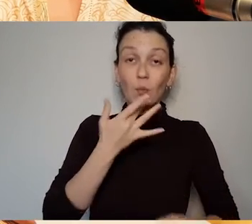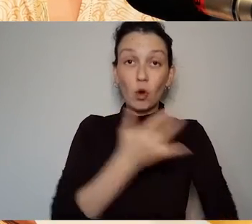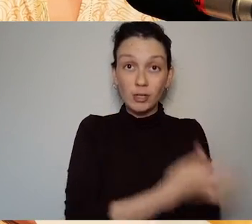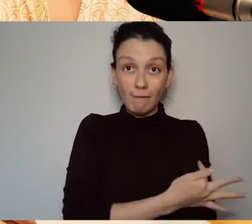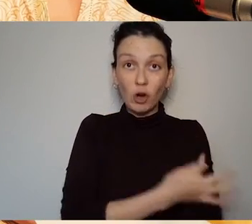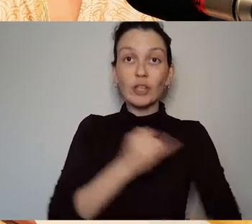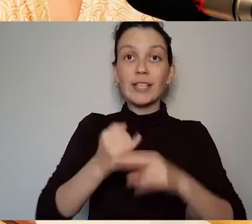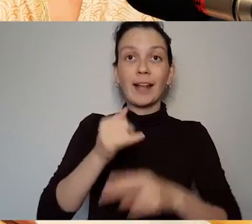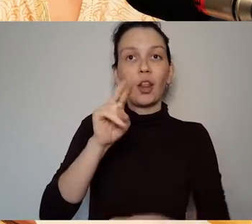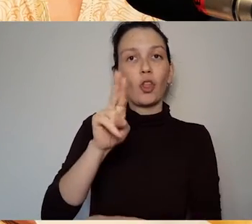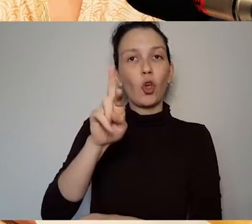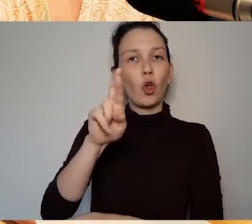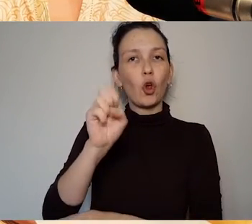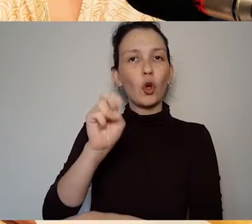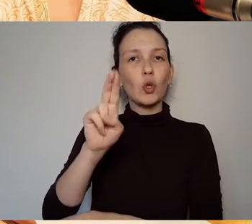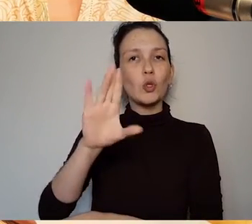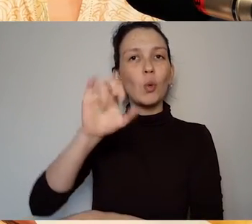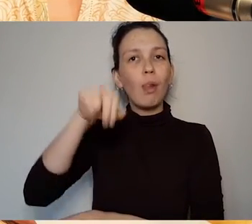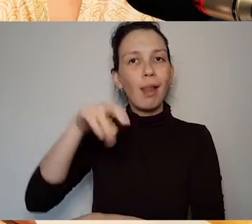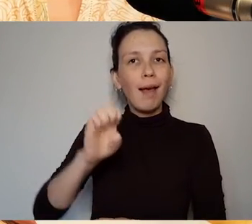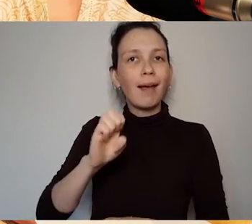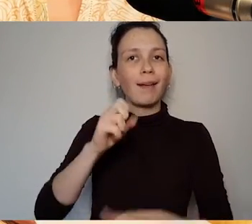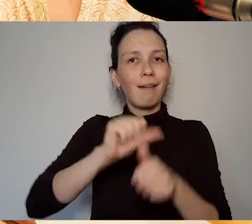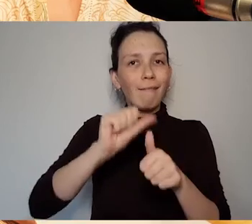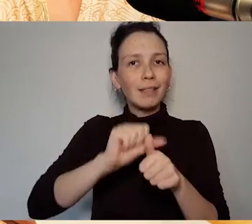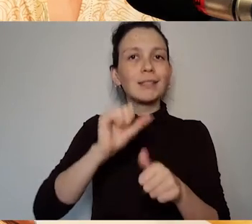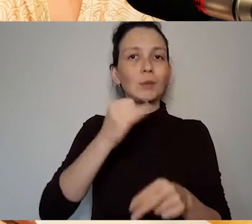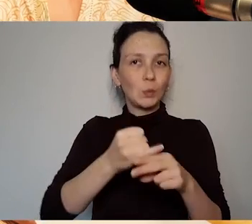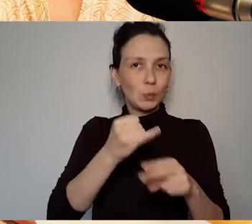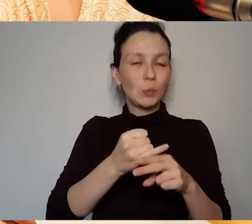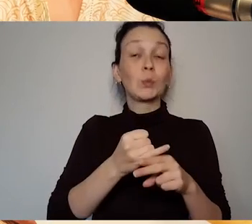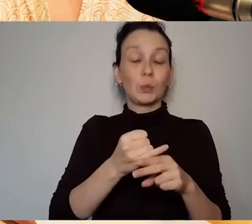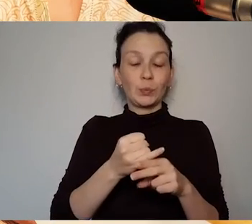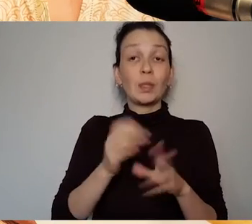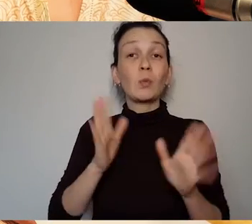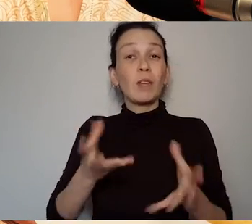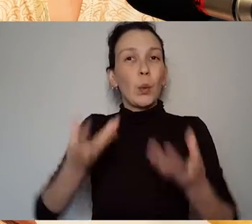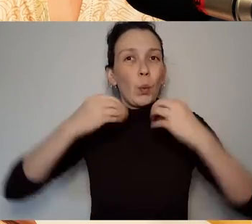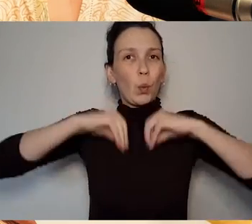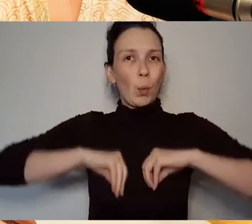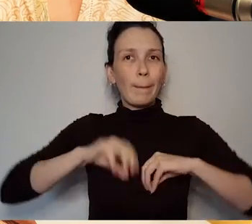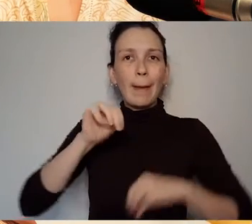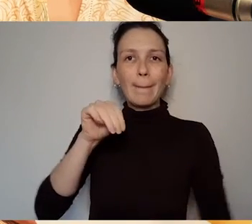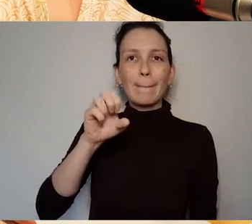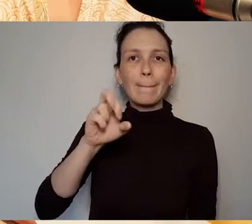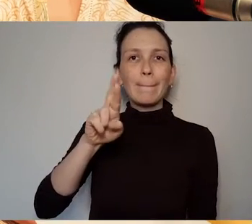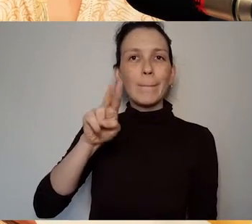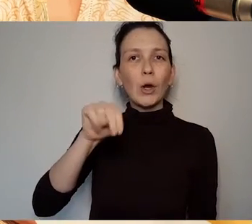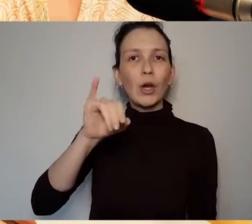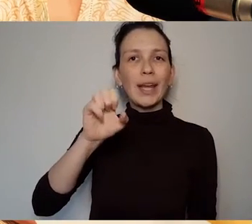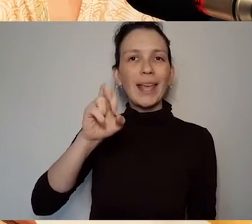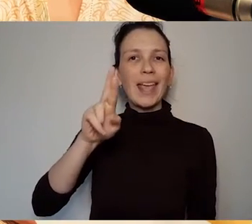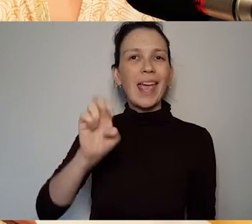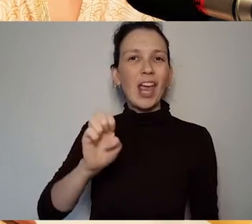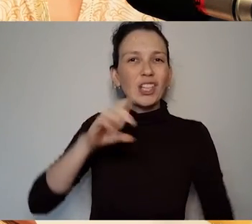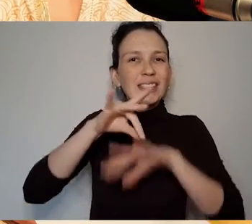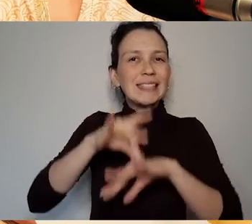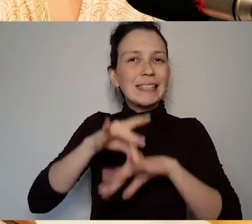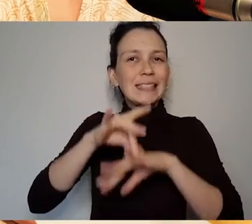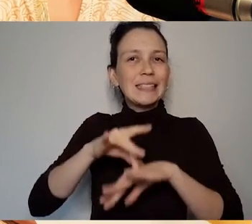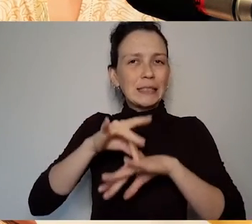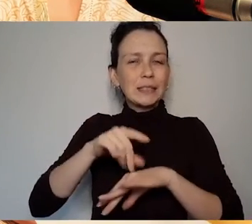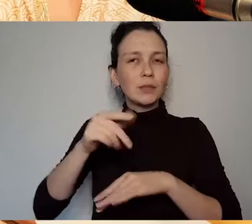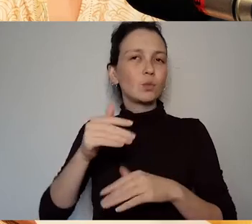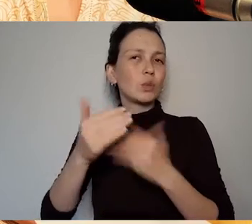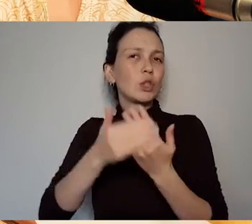She contracted Meniere's disease in her early adulthood and which left her deaf